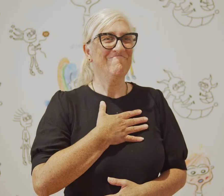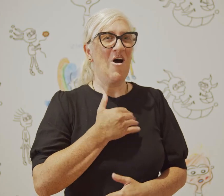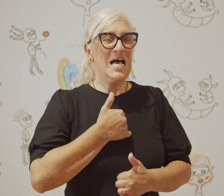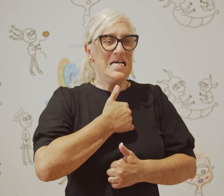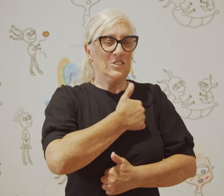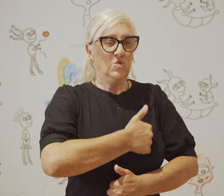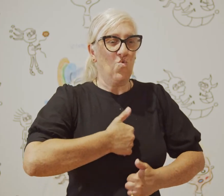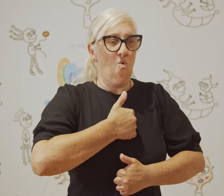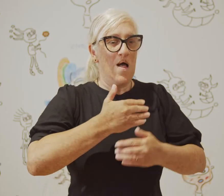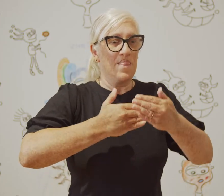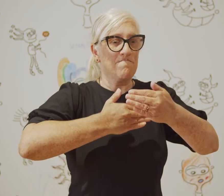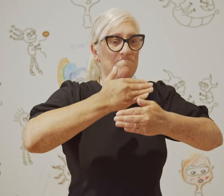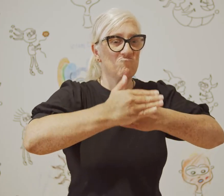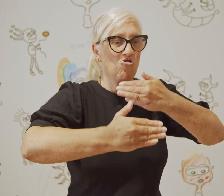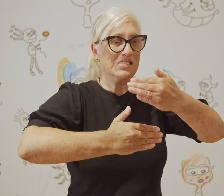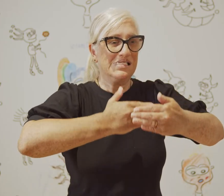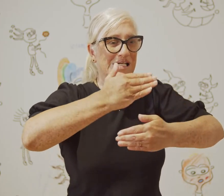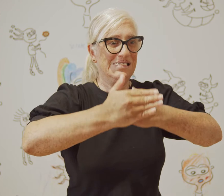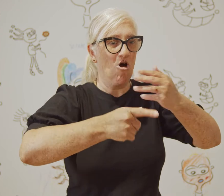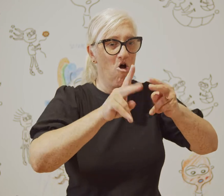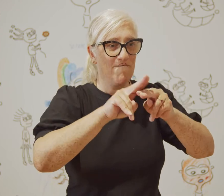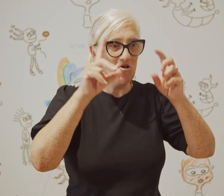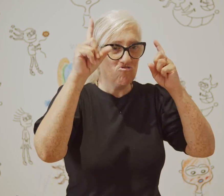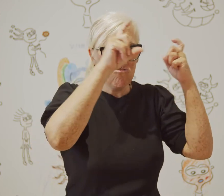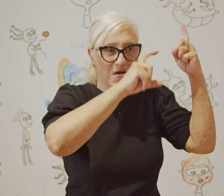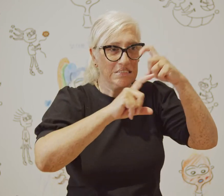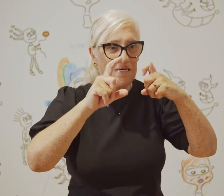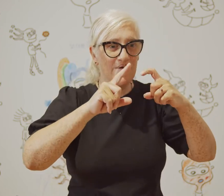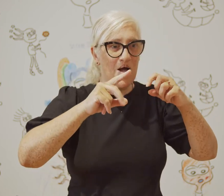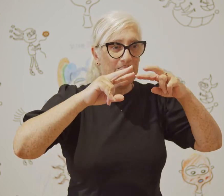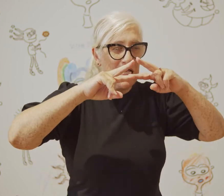I really enjoy the process of creative exploration